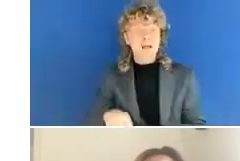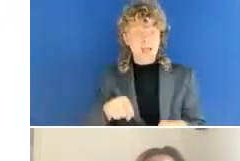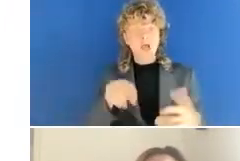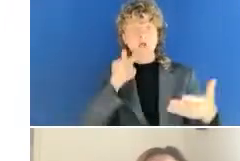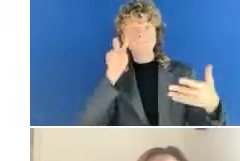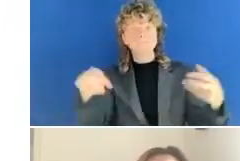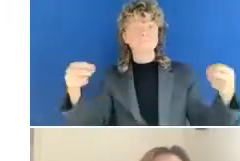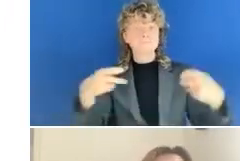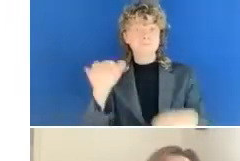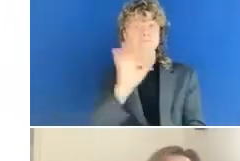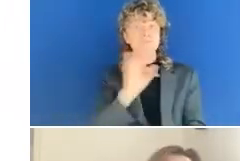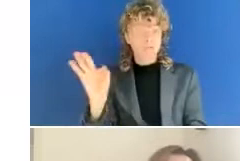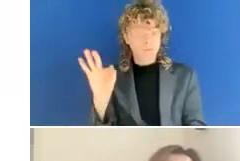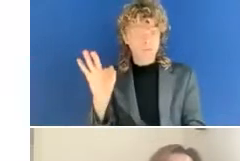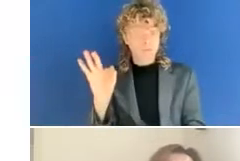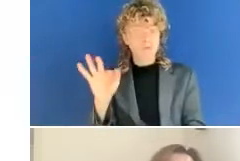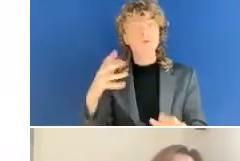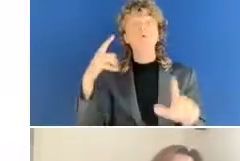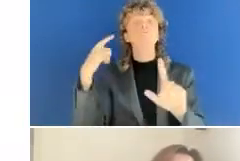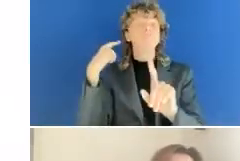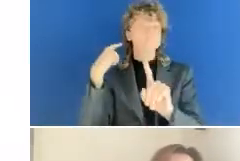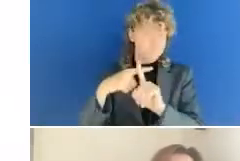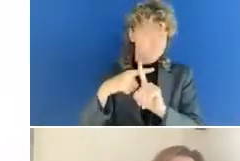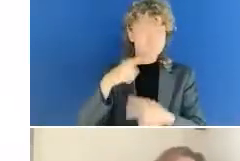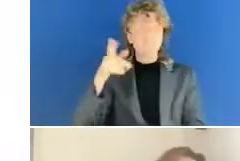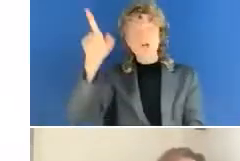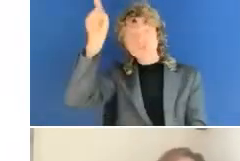(Speaking German).